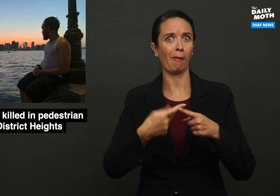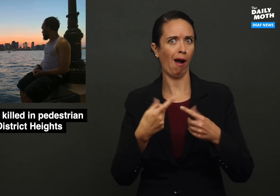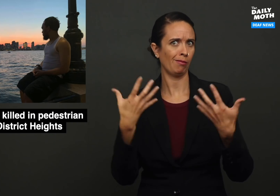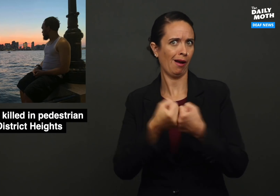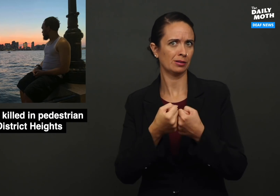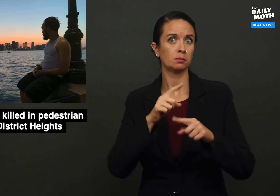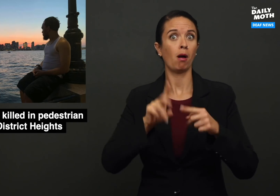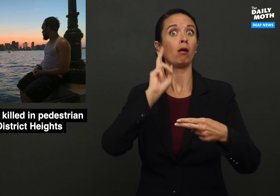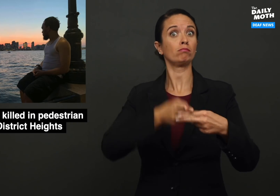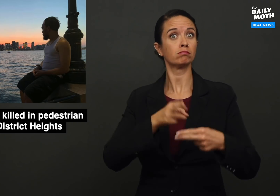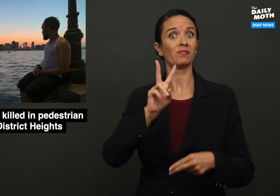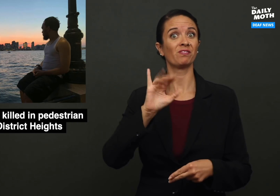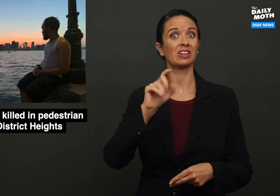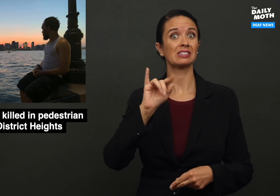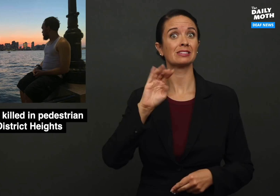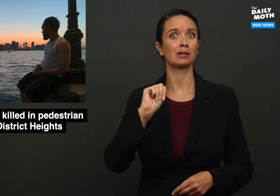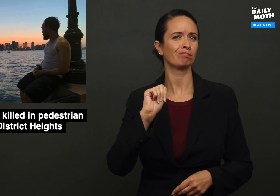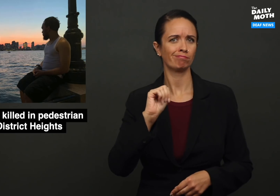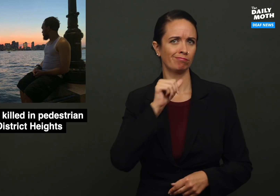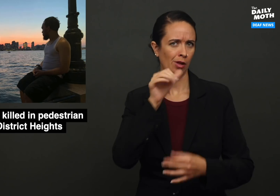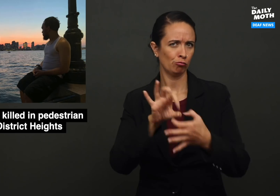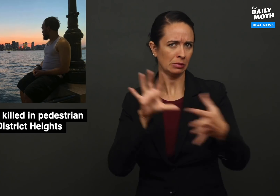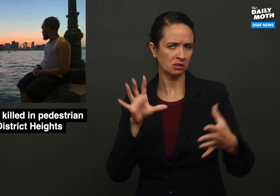the accident but the name of the victim was not released.